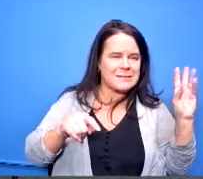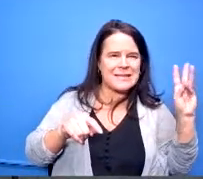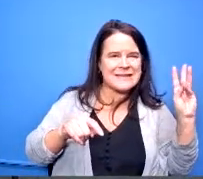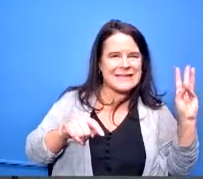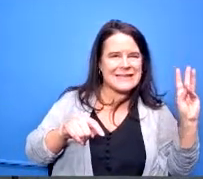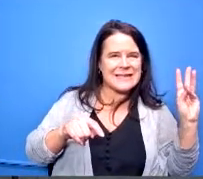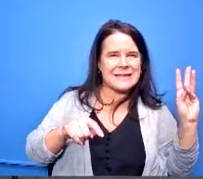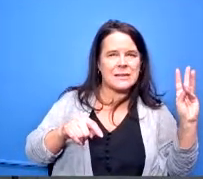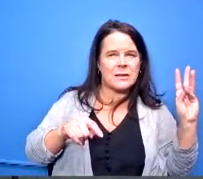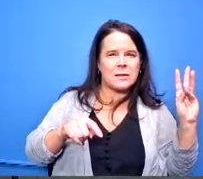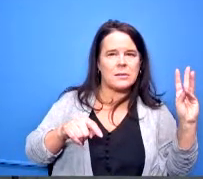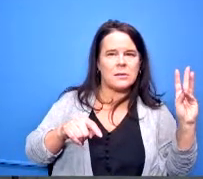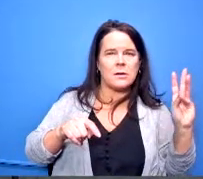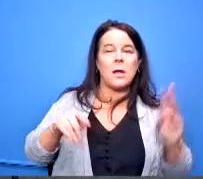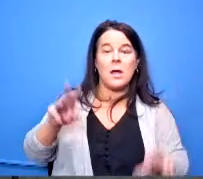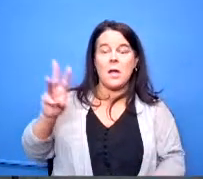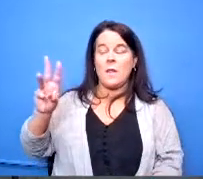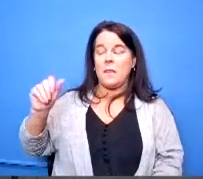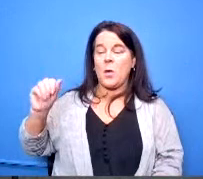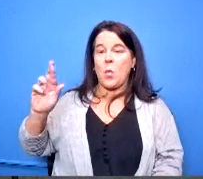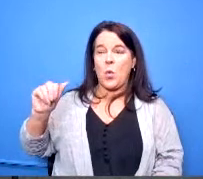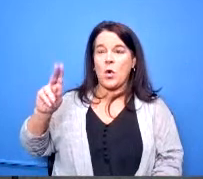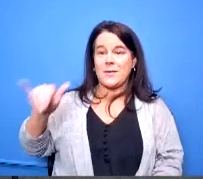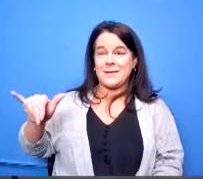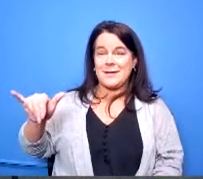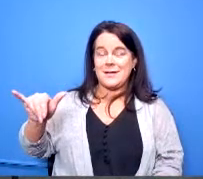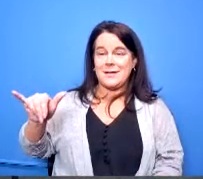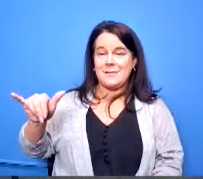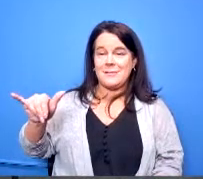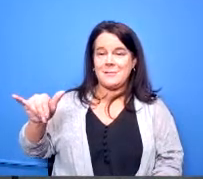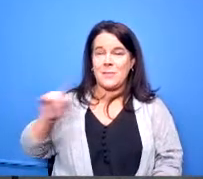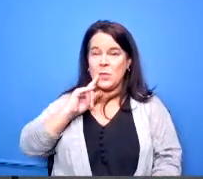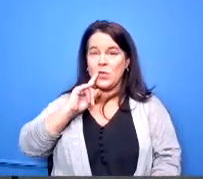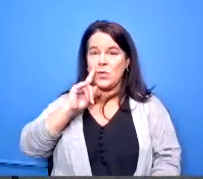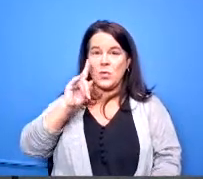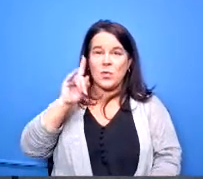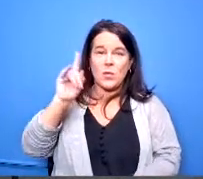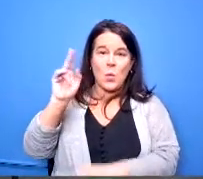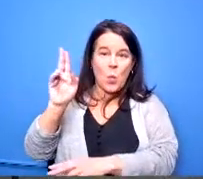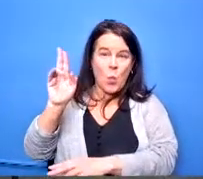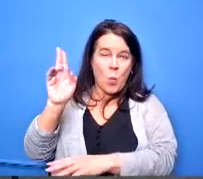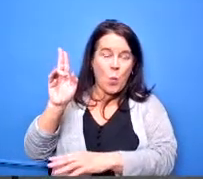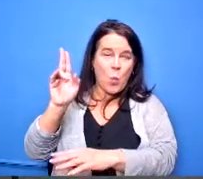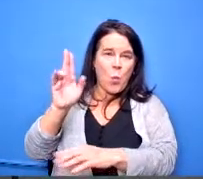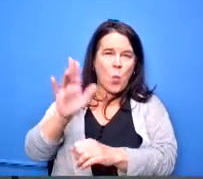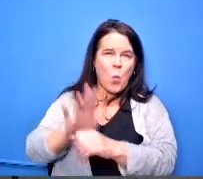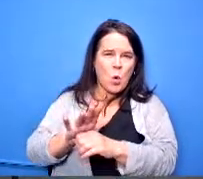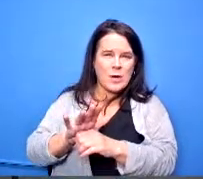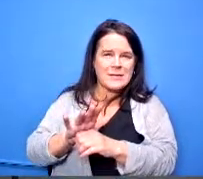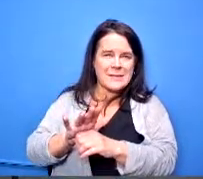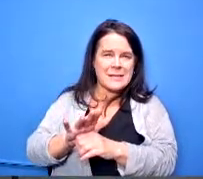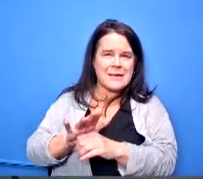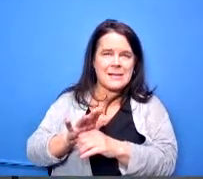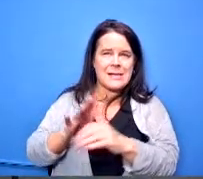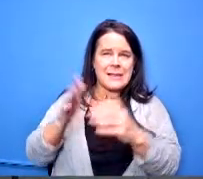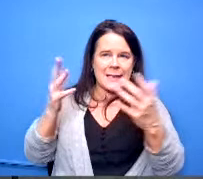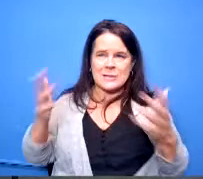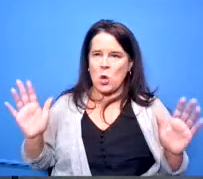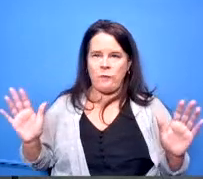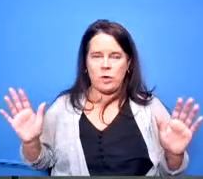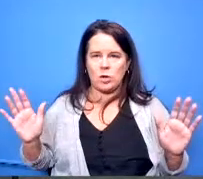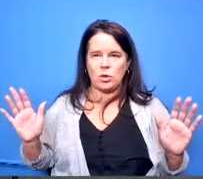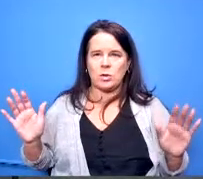they're out of warranty okay at that time we paid water until 10 years i'm sorry i remember